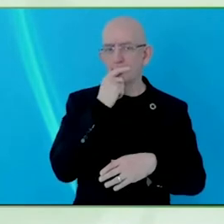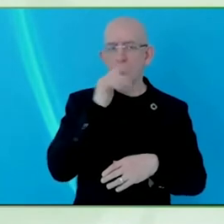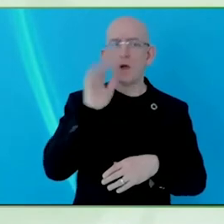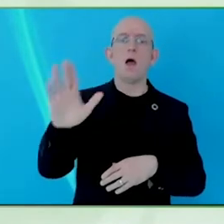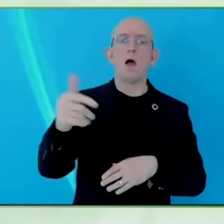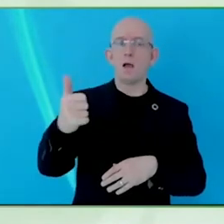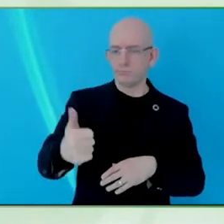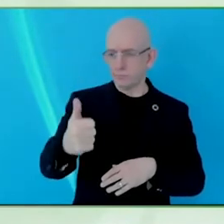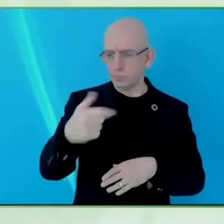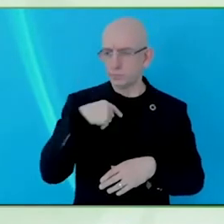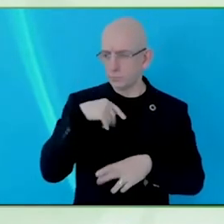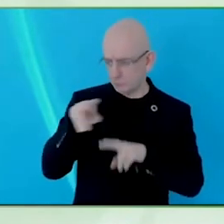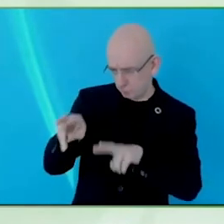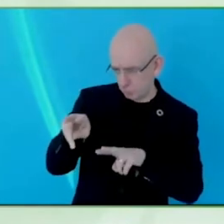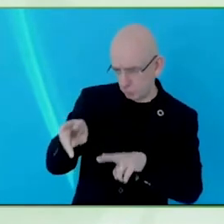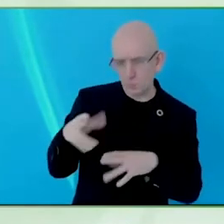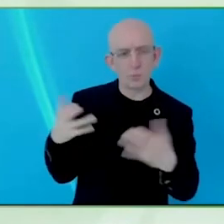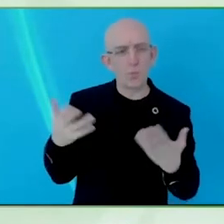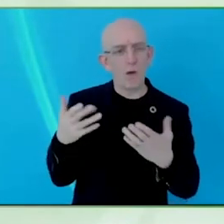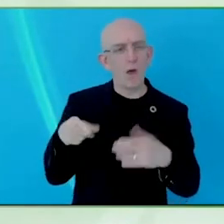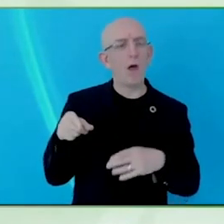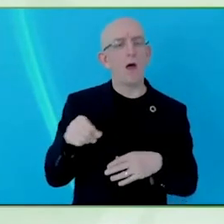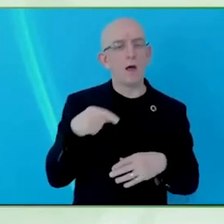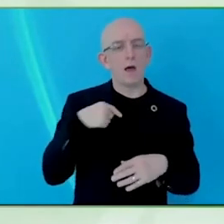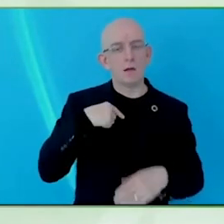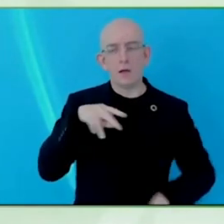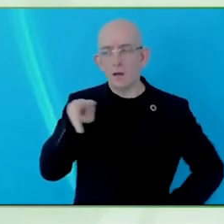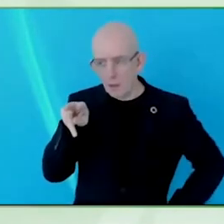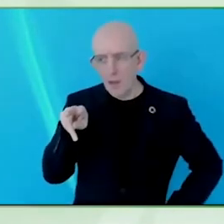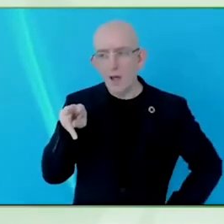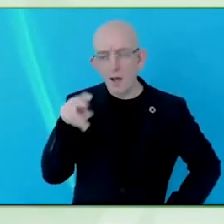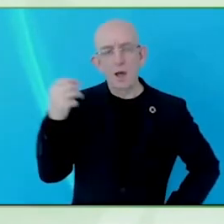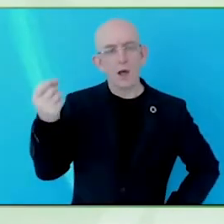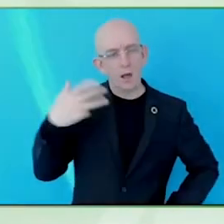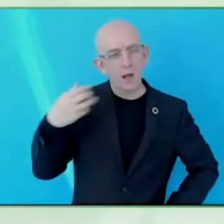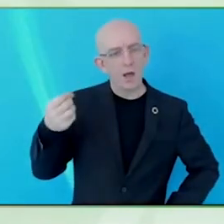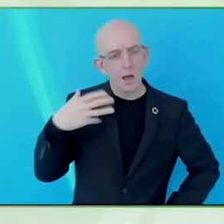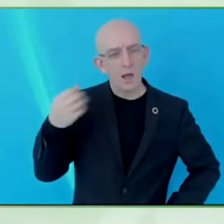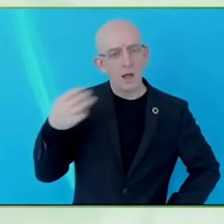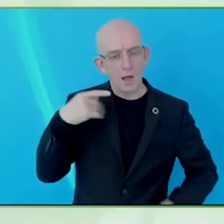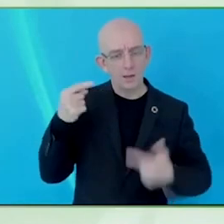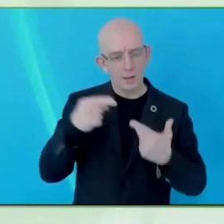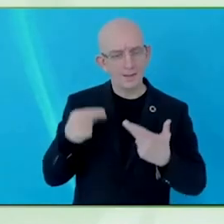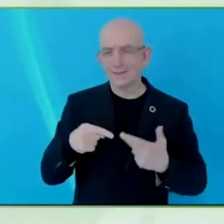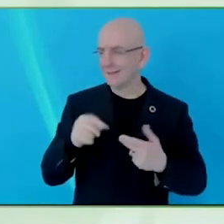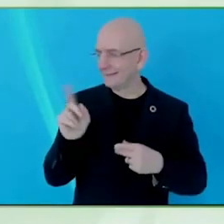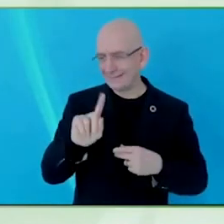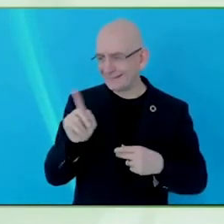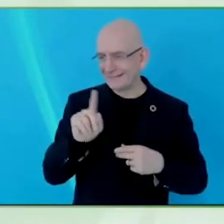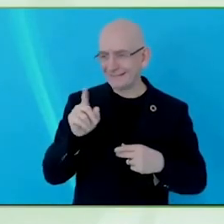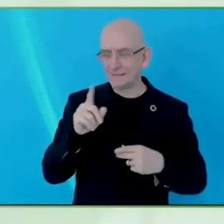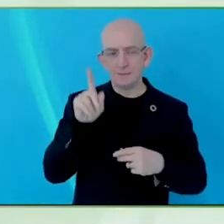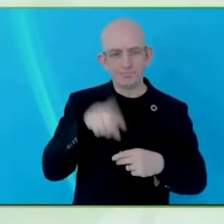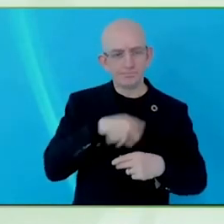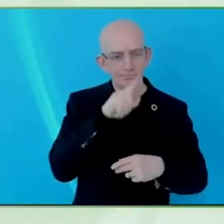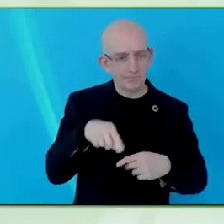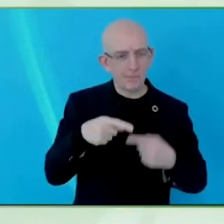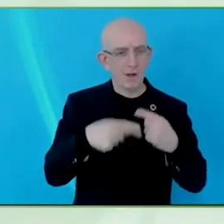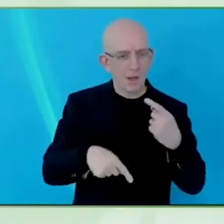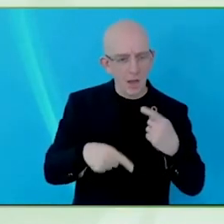and saying I finding this challenging or I wish I could write something and in fact the research side redesigned in two elements